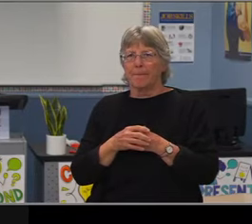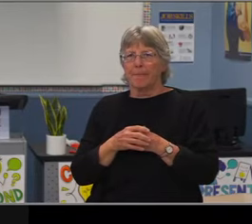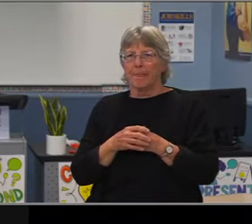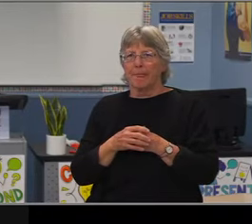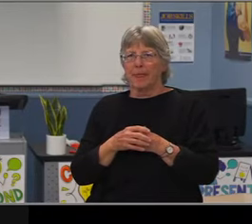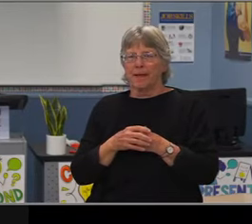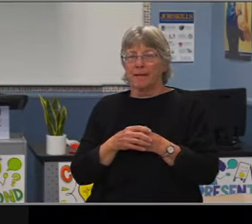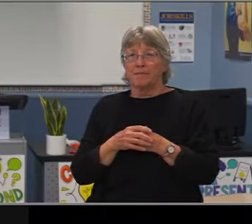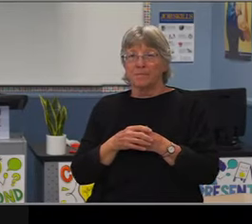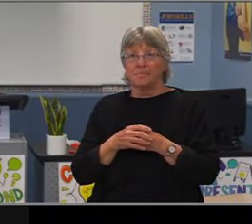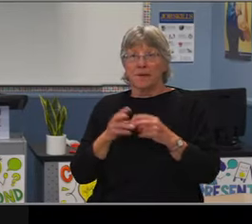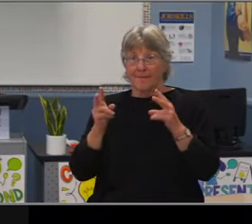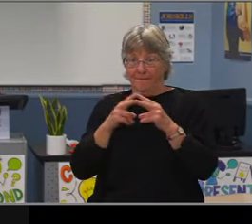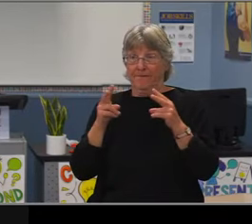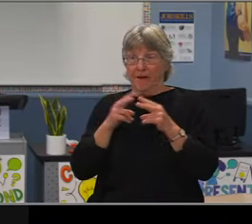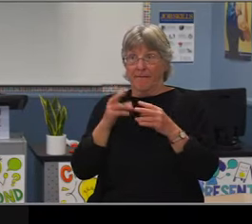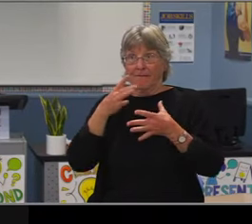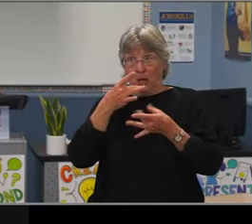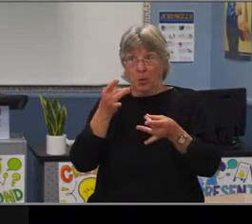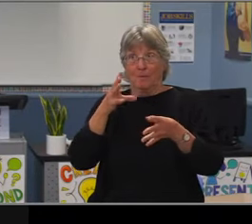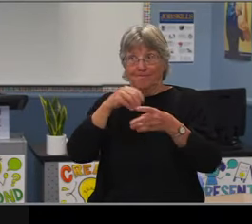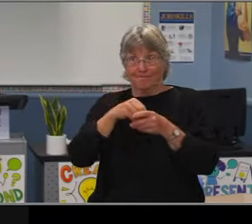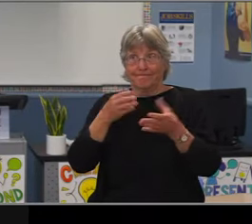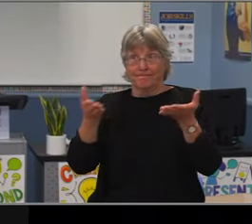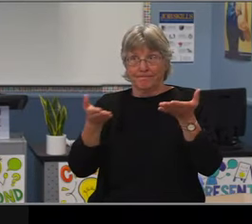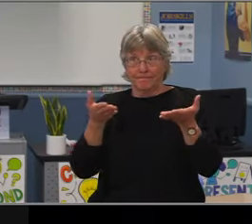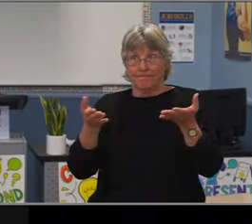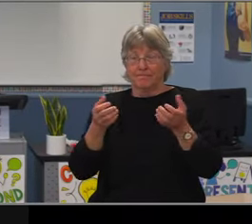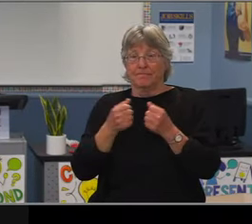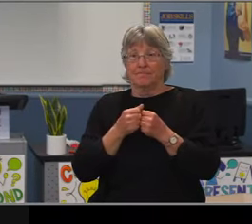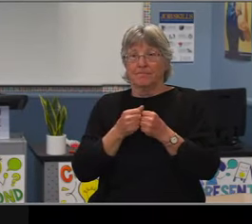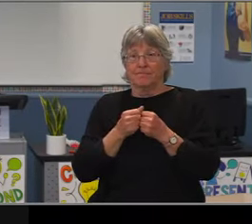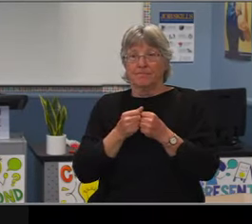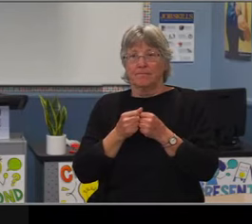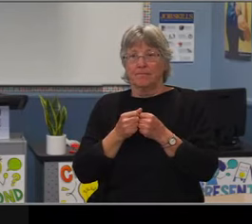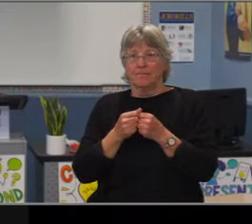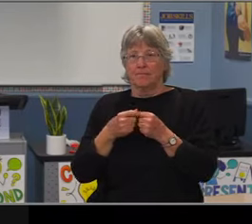signed Dr. Len Jessup, President Claremont university.